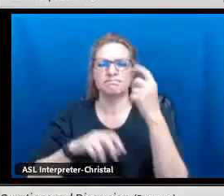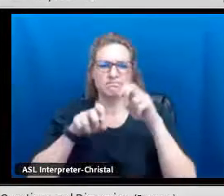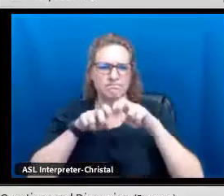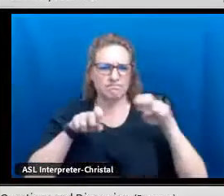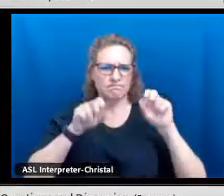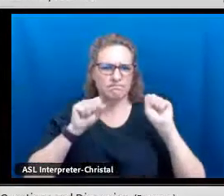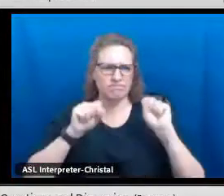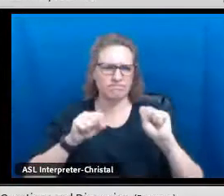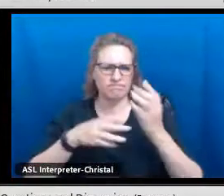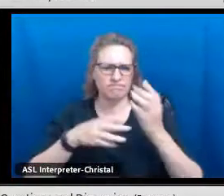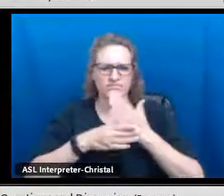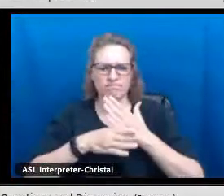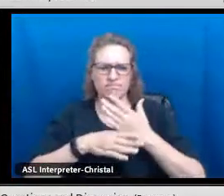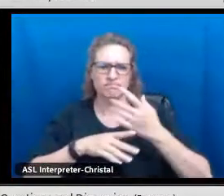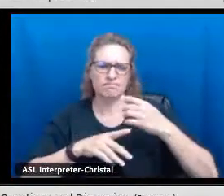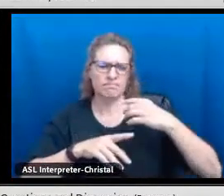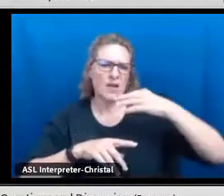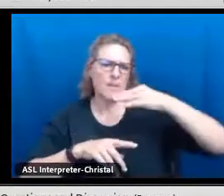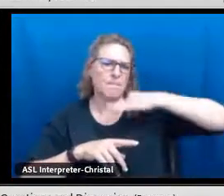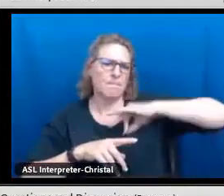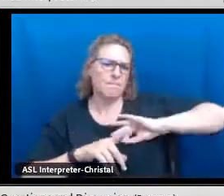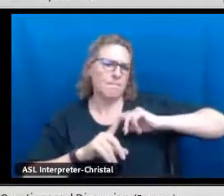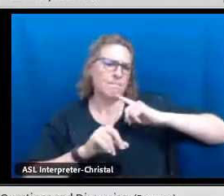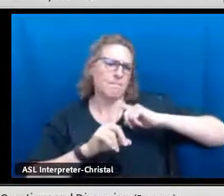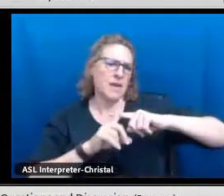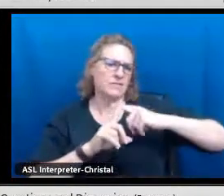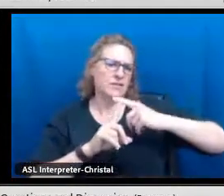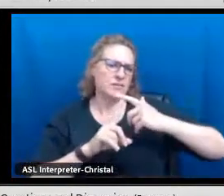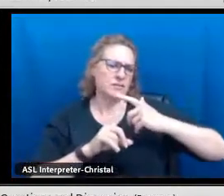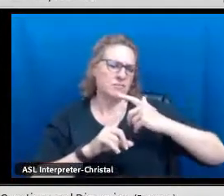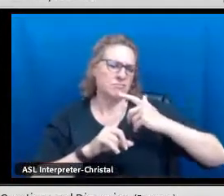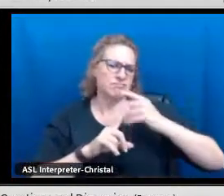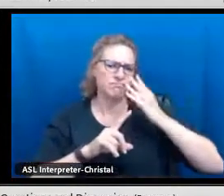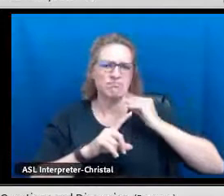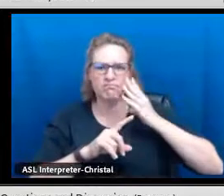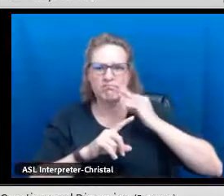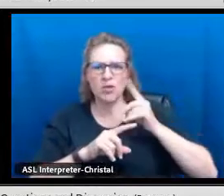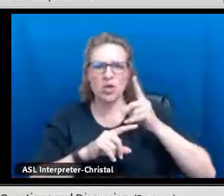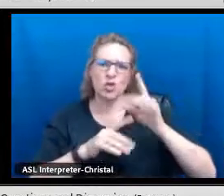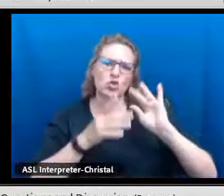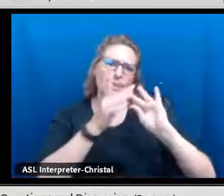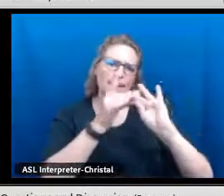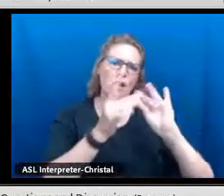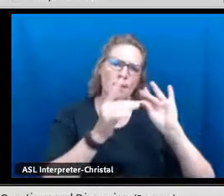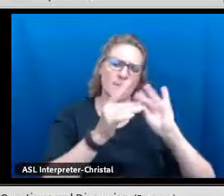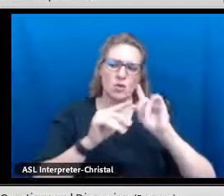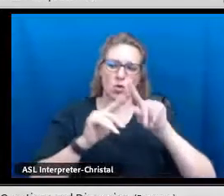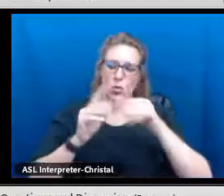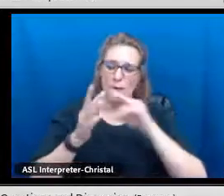I'm wondering if any of the panelists can jump in, if you can talk about some of the